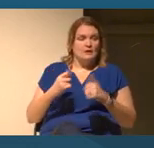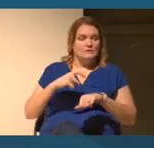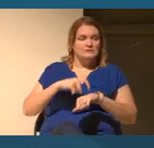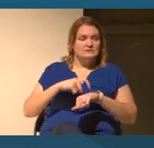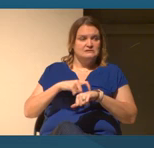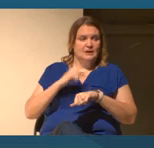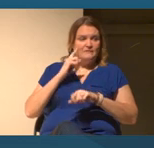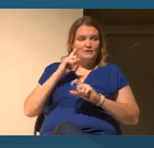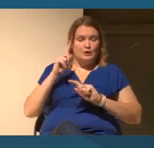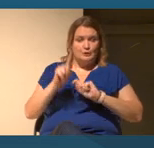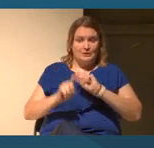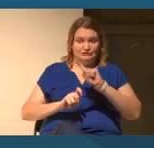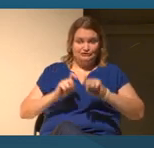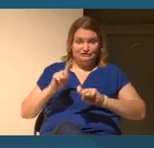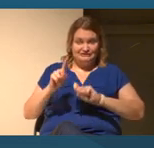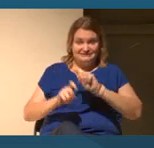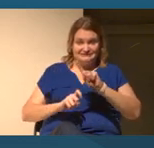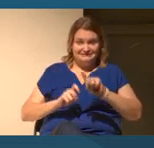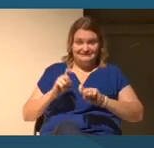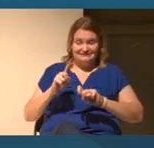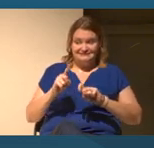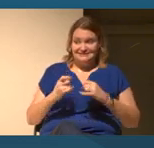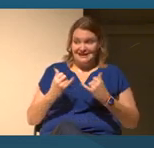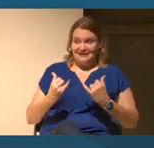Yeah. Ashley's gonna help us with that.